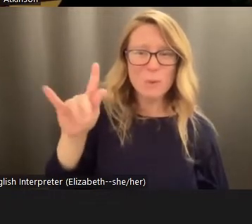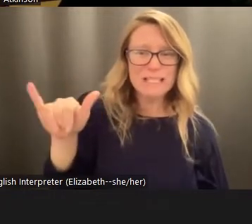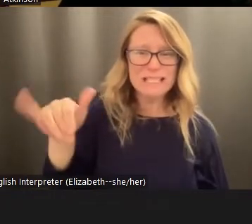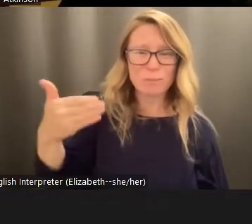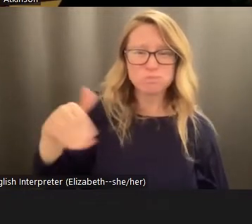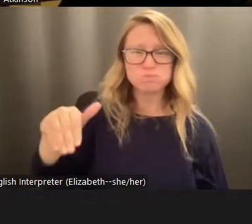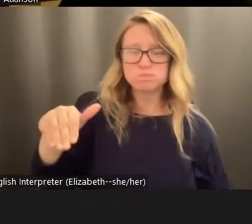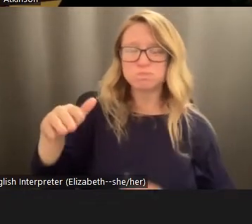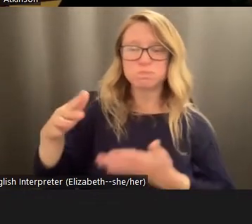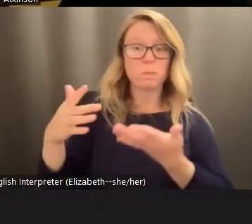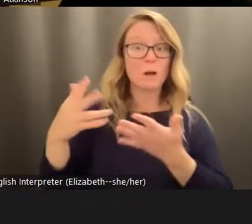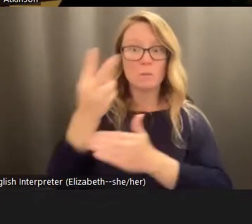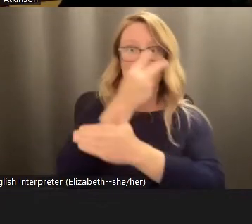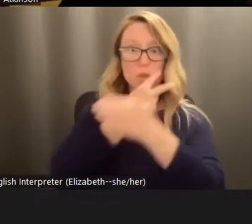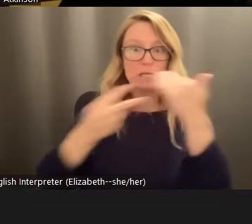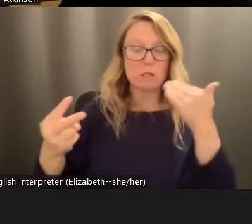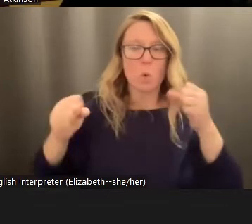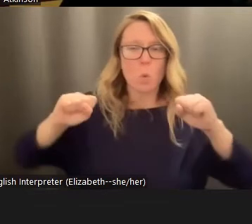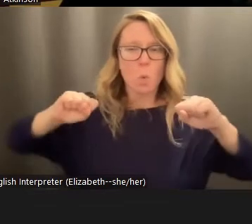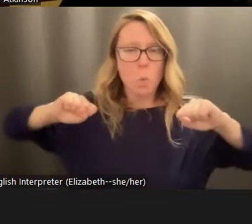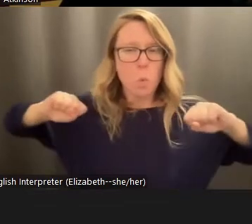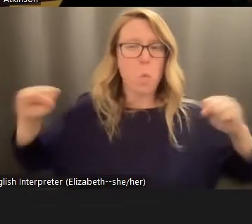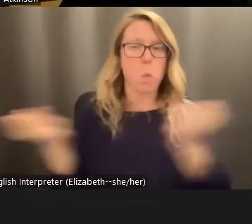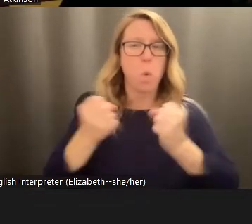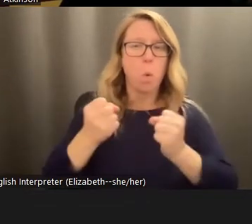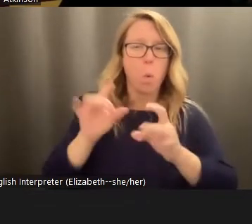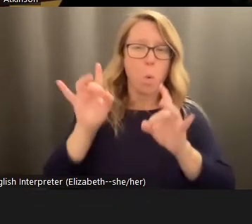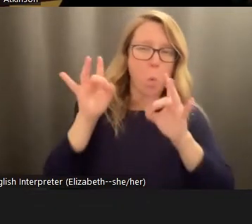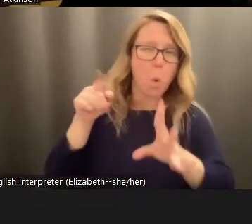predicting a very cold winter this year. And as a result of